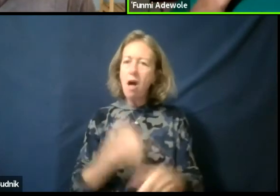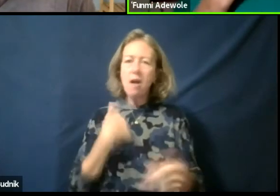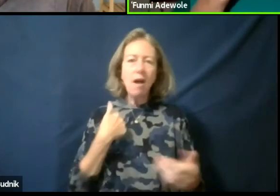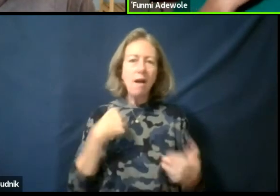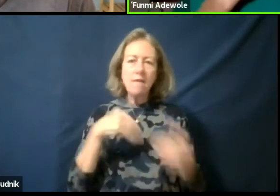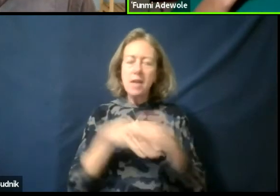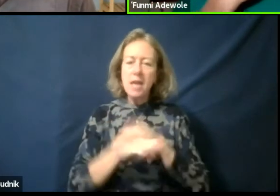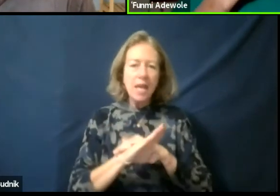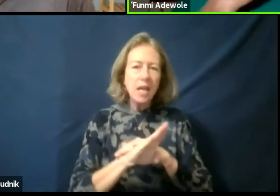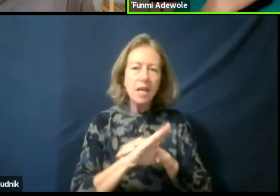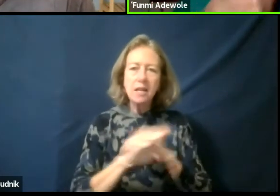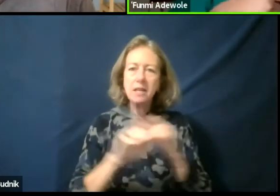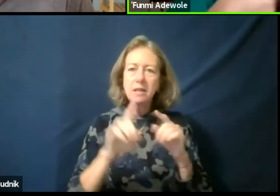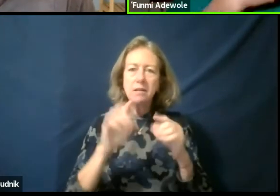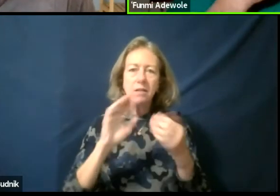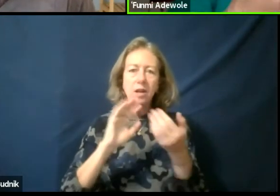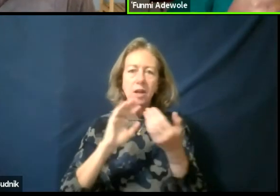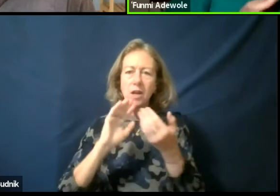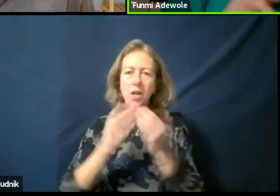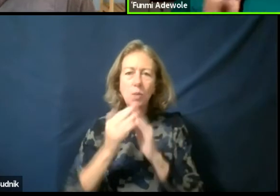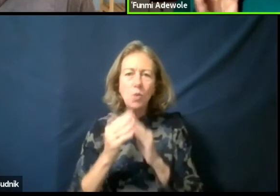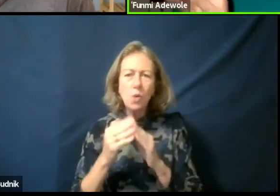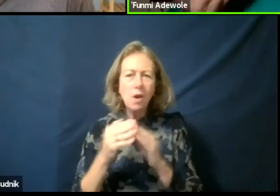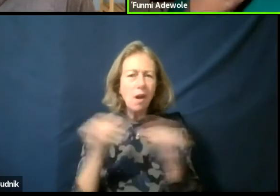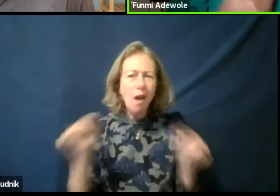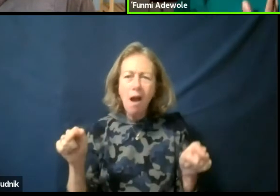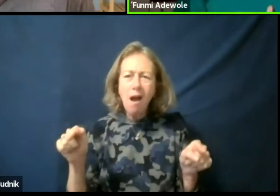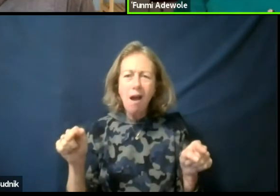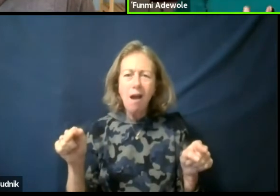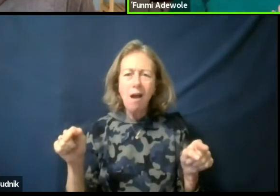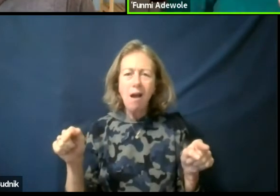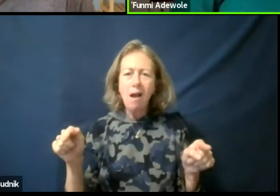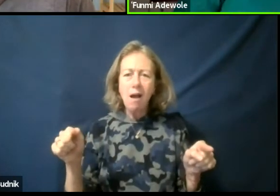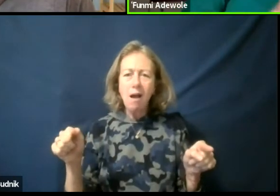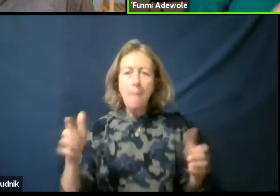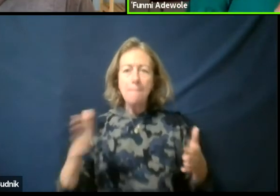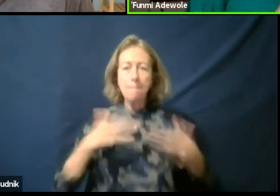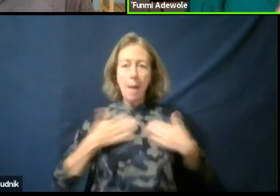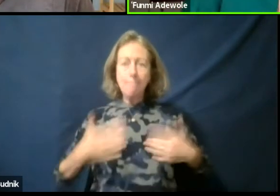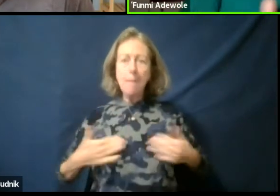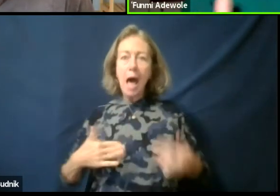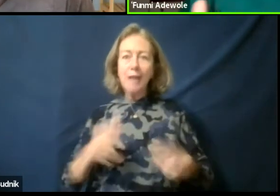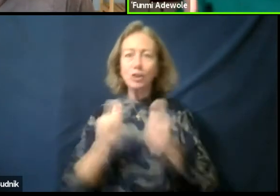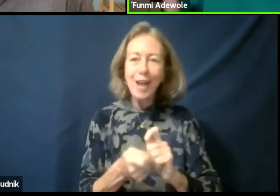from the way they do in Lagos and have a different. My physical posture changes when I get to Ife.